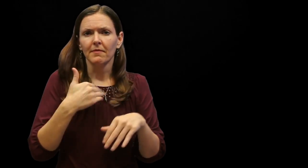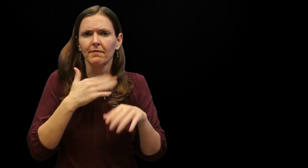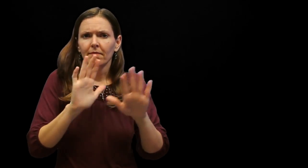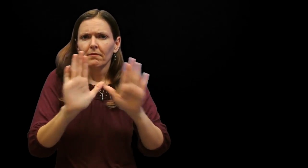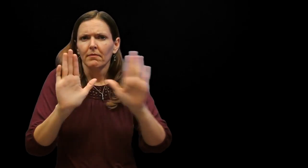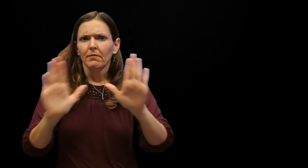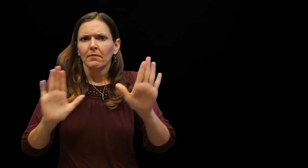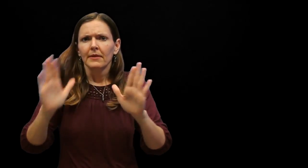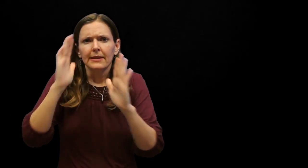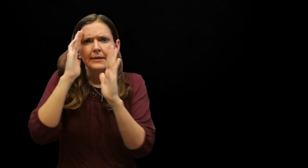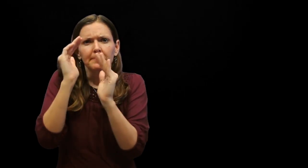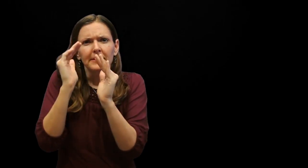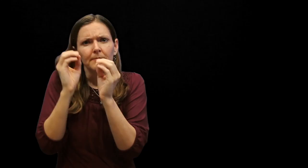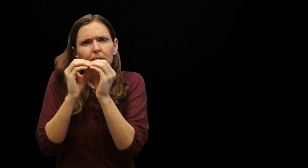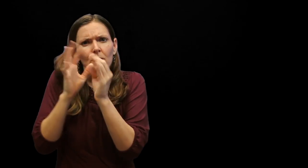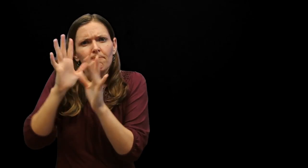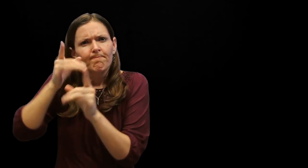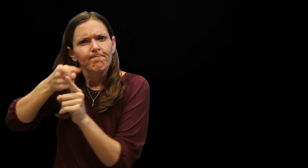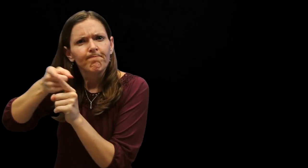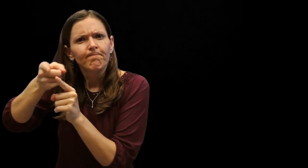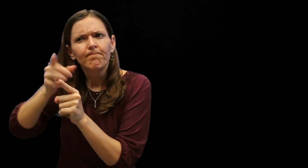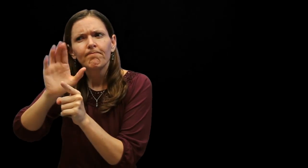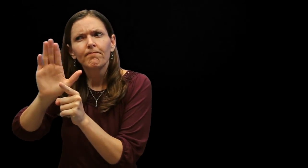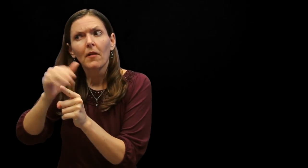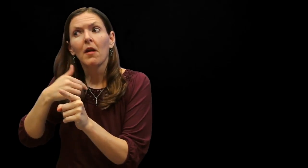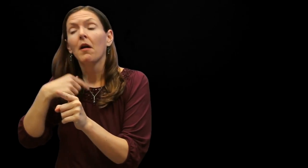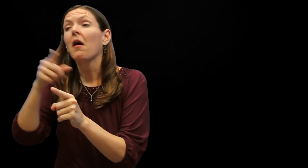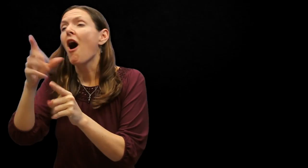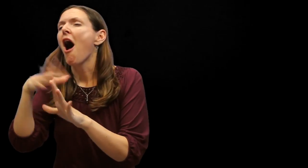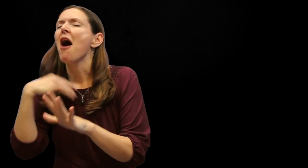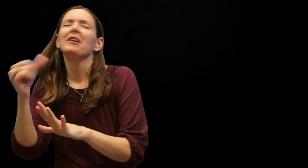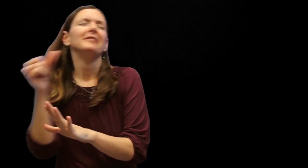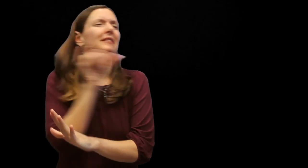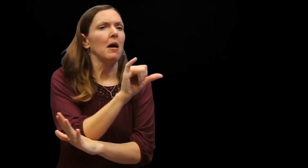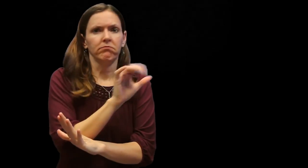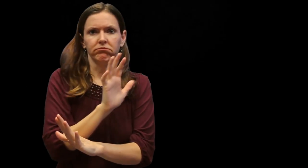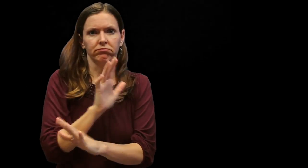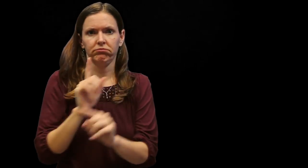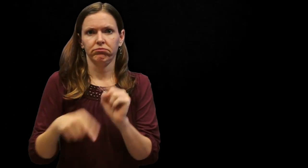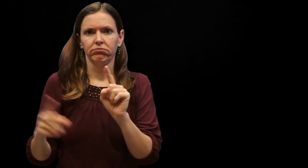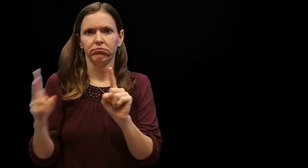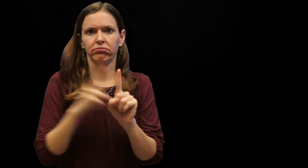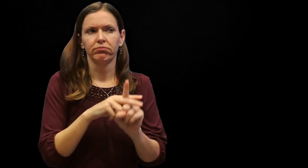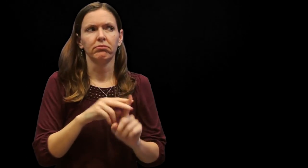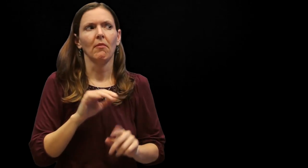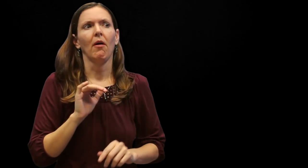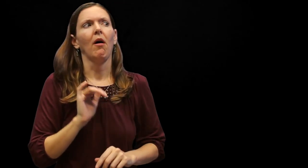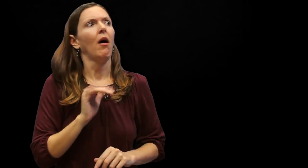may have different norms and expectations for academic submissions that are discipline-specific. One cannot assume the expectations for one discipline are the same as another discipline.